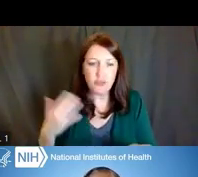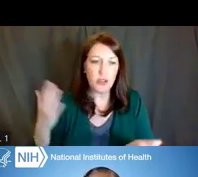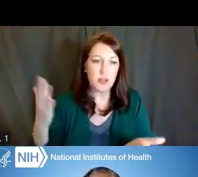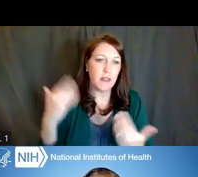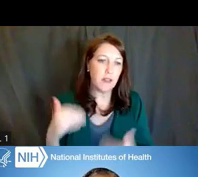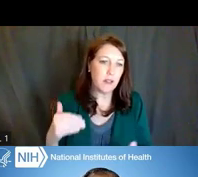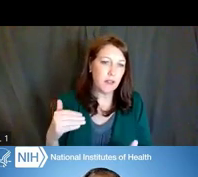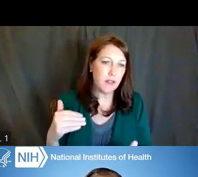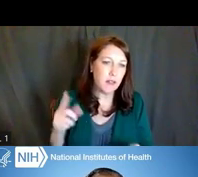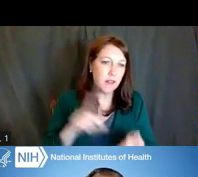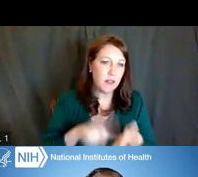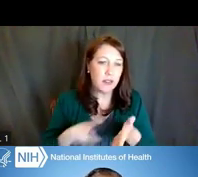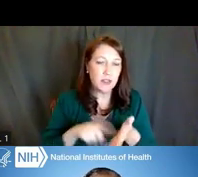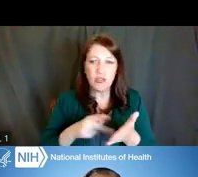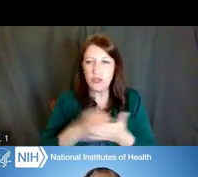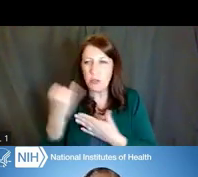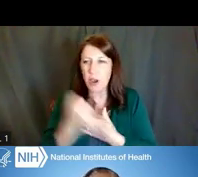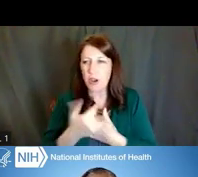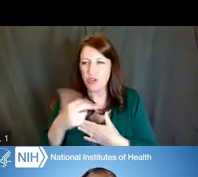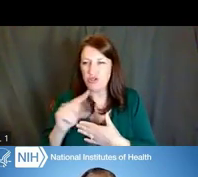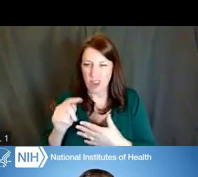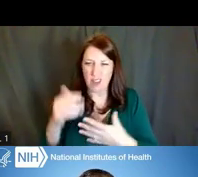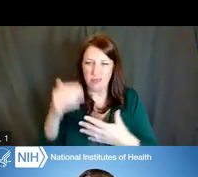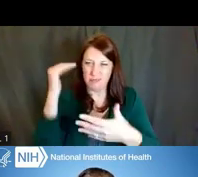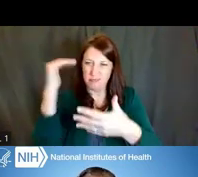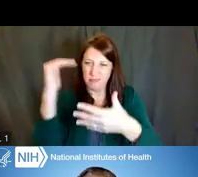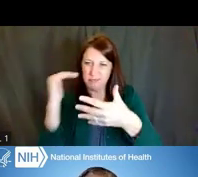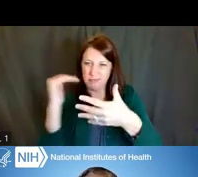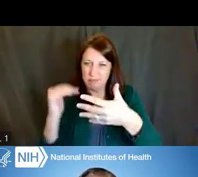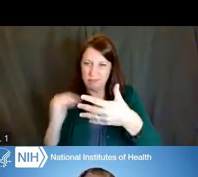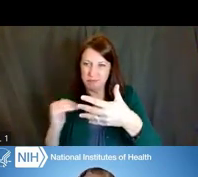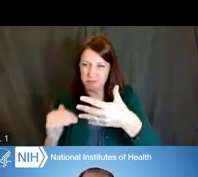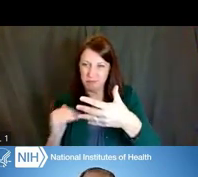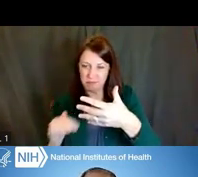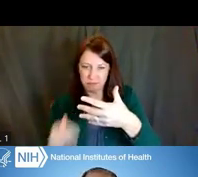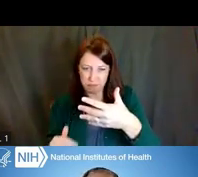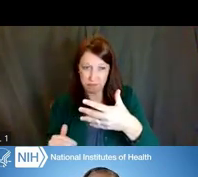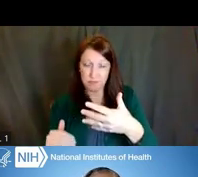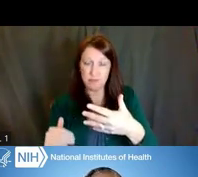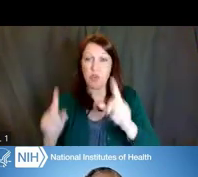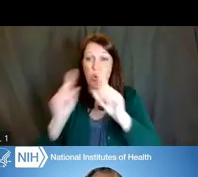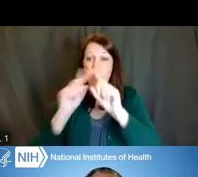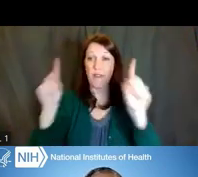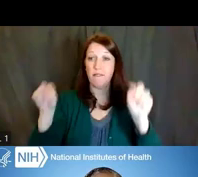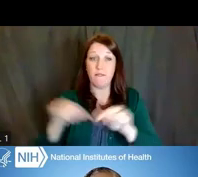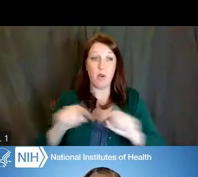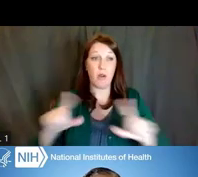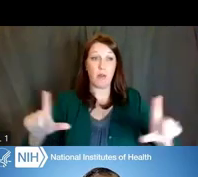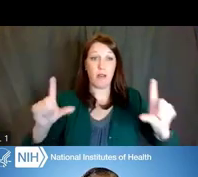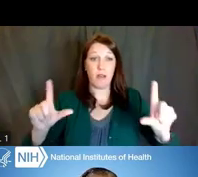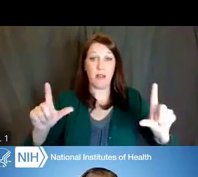a research project grant, etcetera. So this application form site, or library, rather,